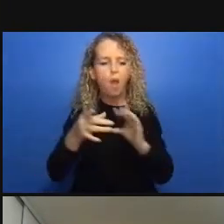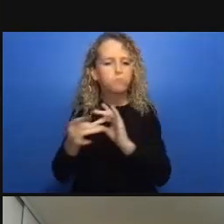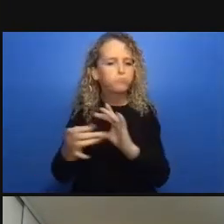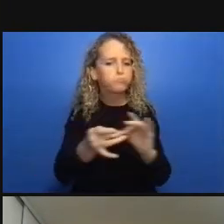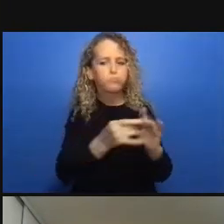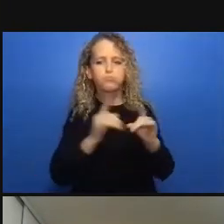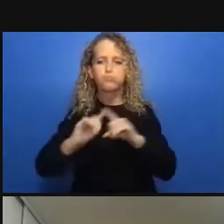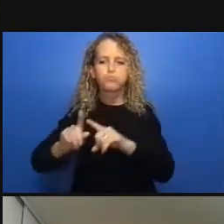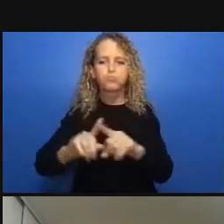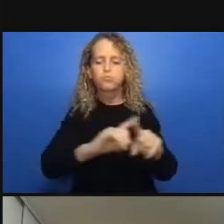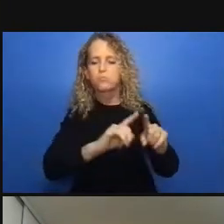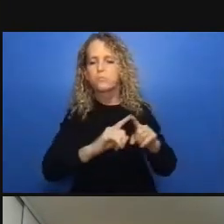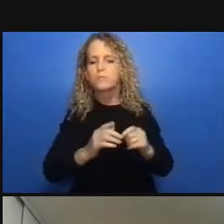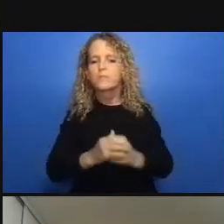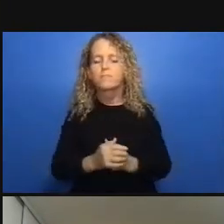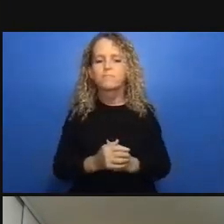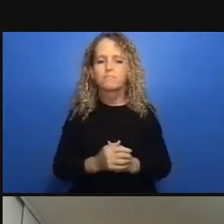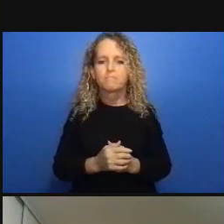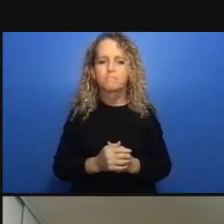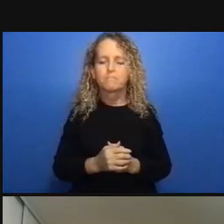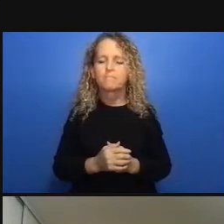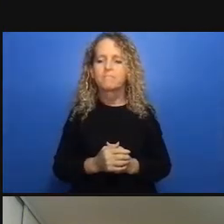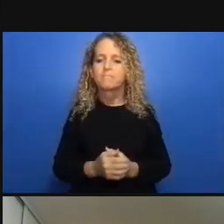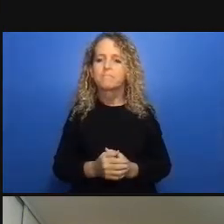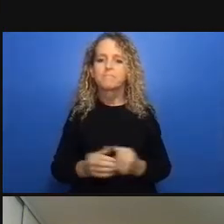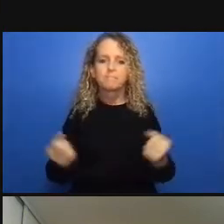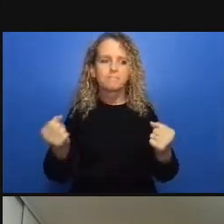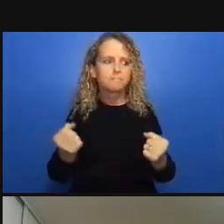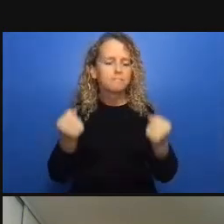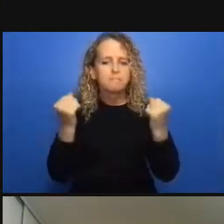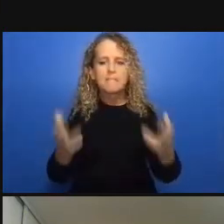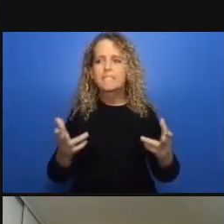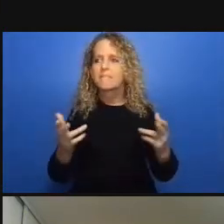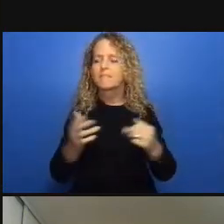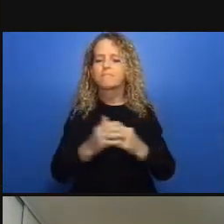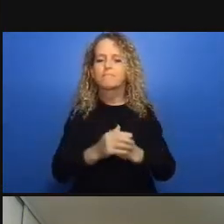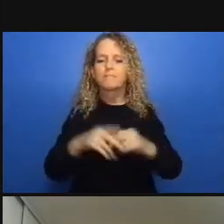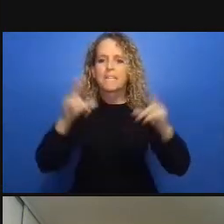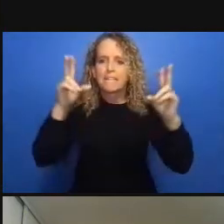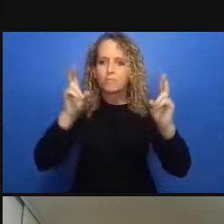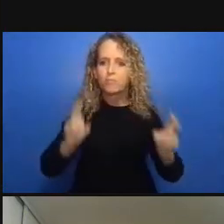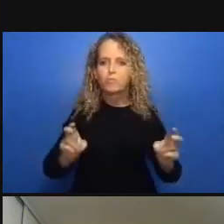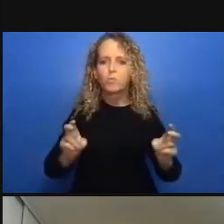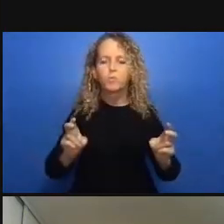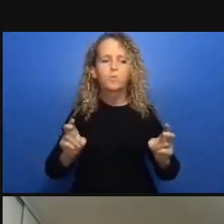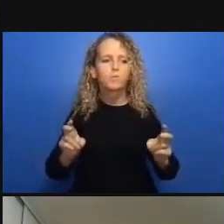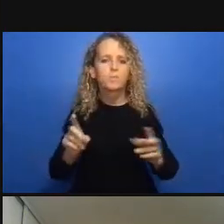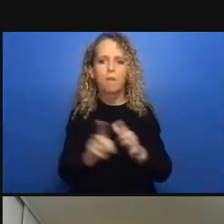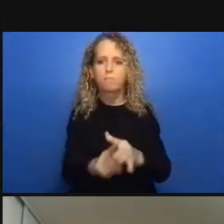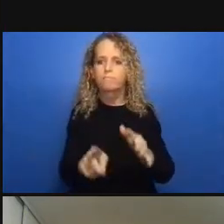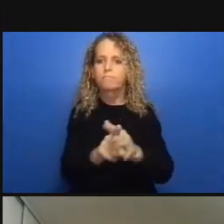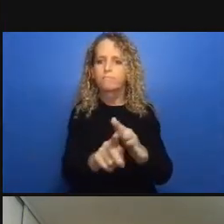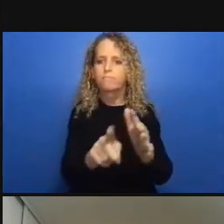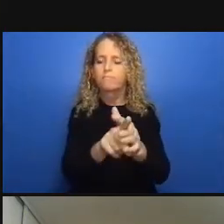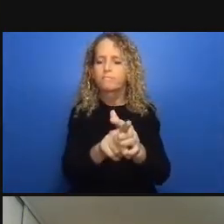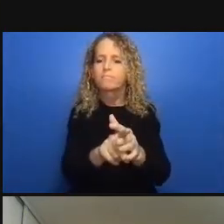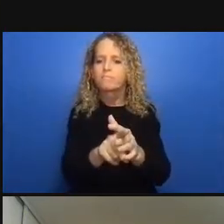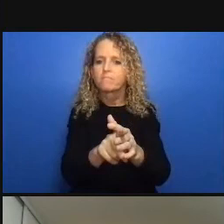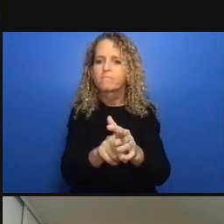people's whatever the delegated amount might be and again they're having to choose between